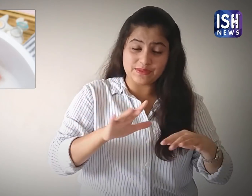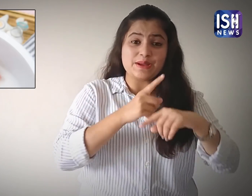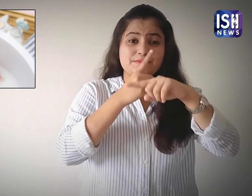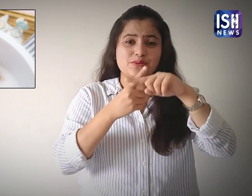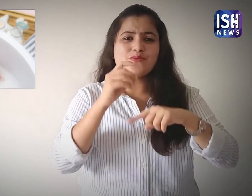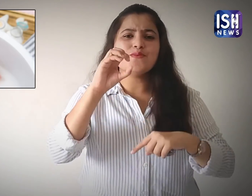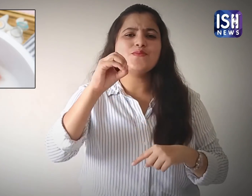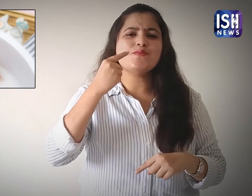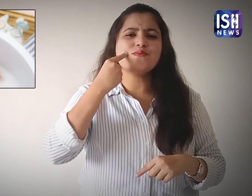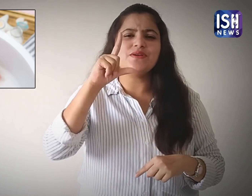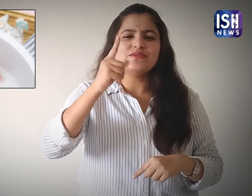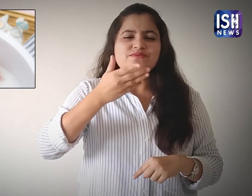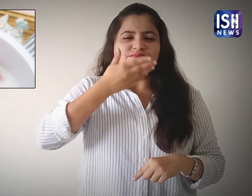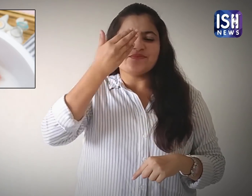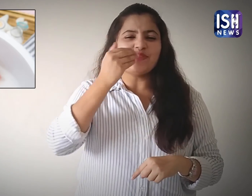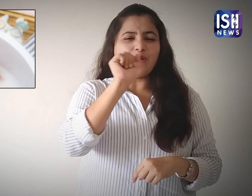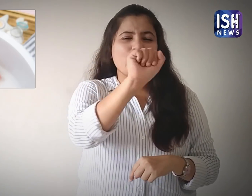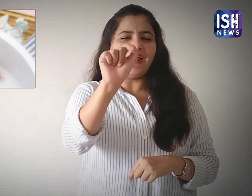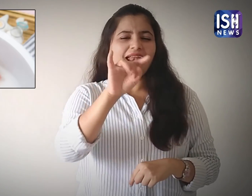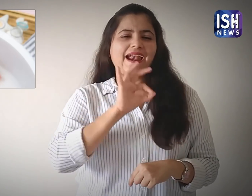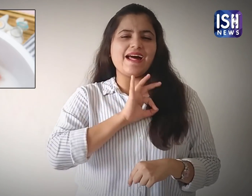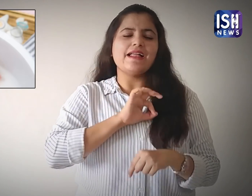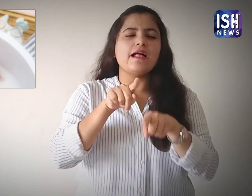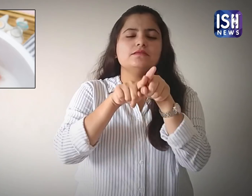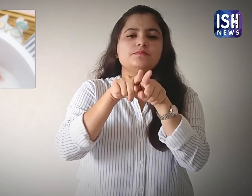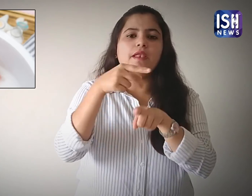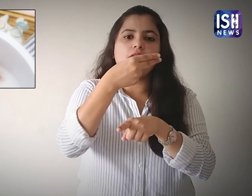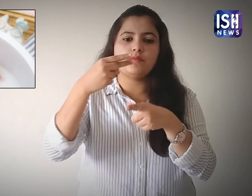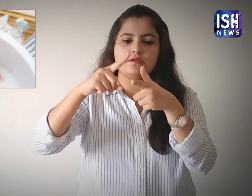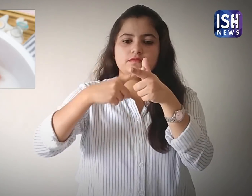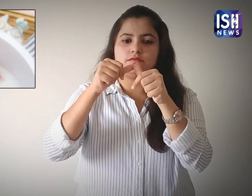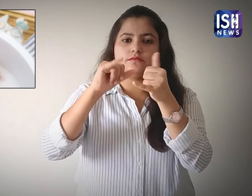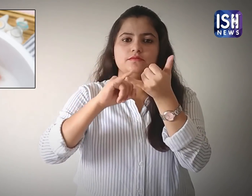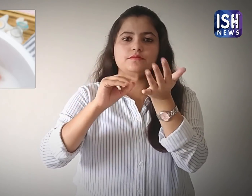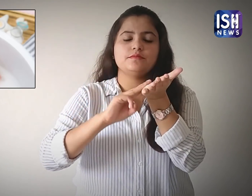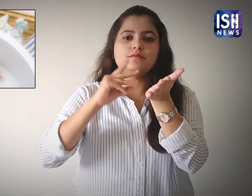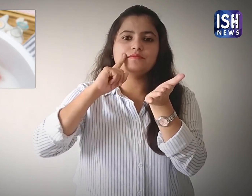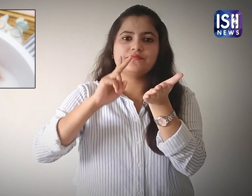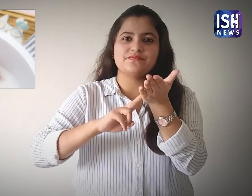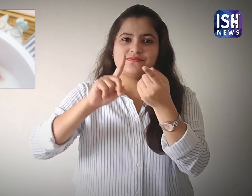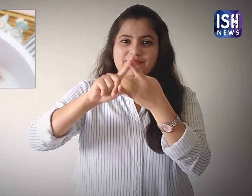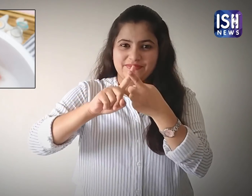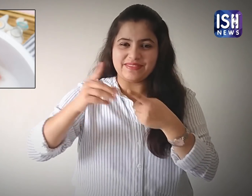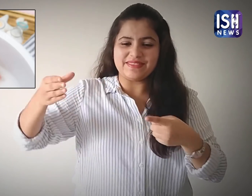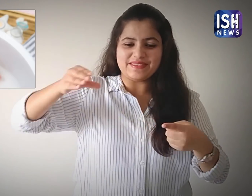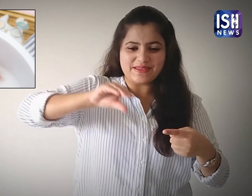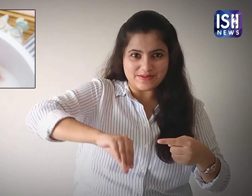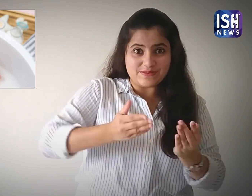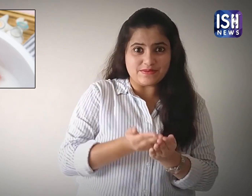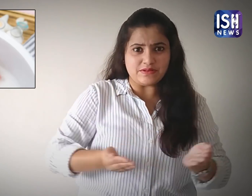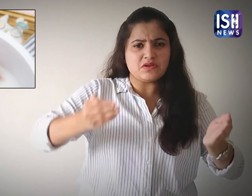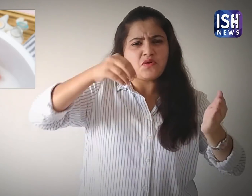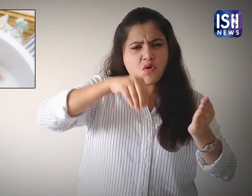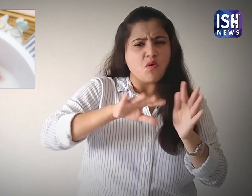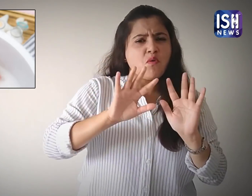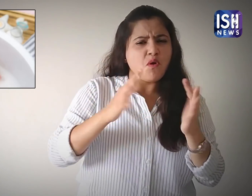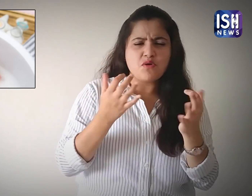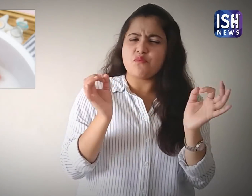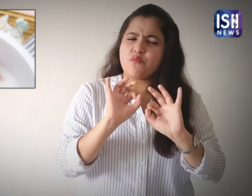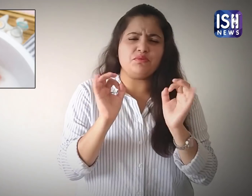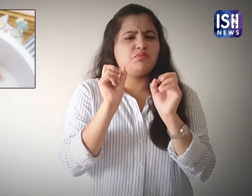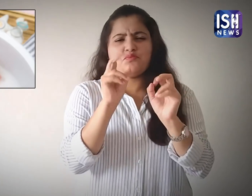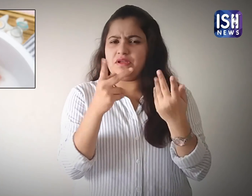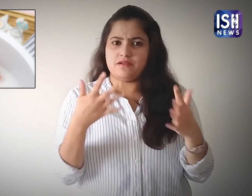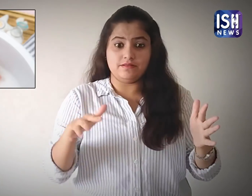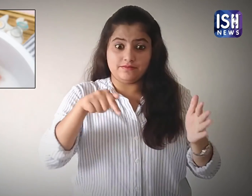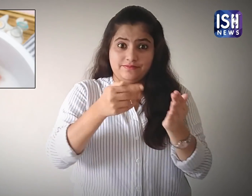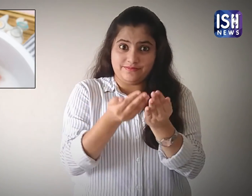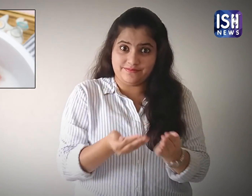if you wish you can add a few drops of your favorite fragrant oil like jasmine to it.